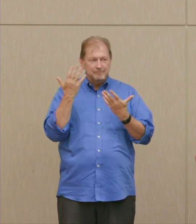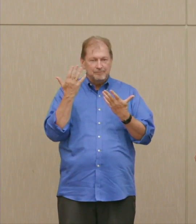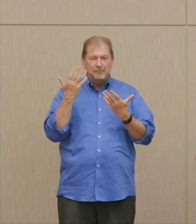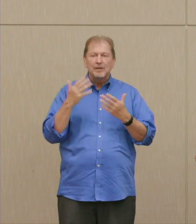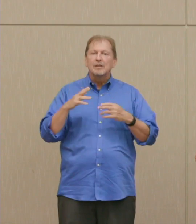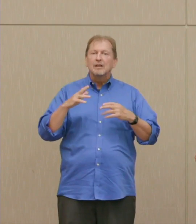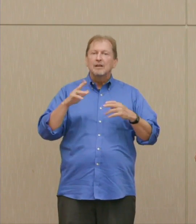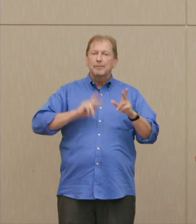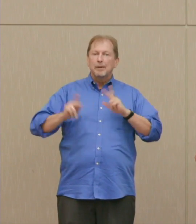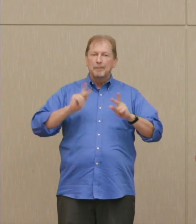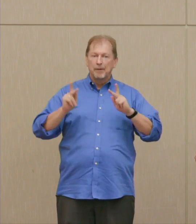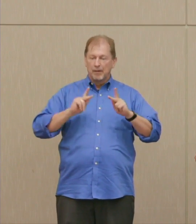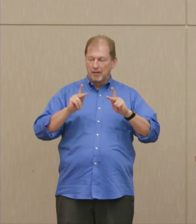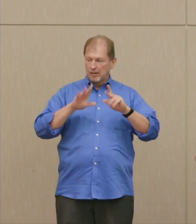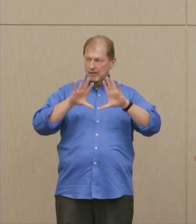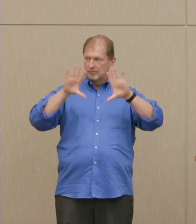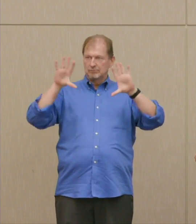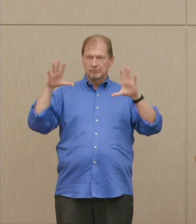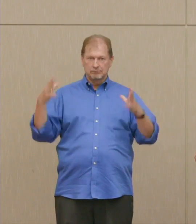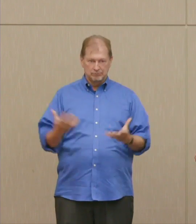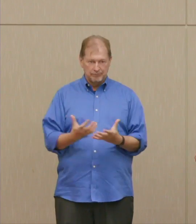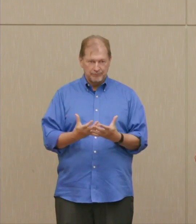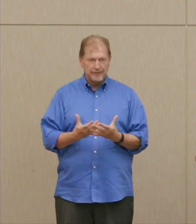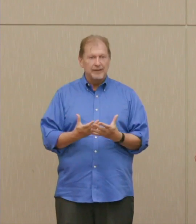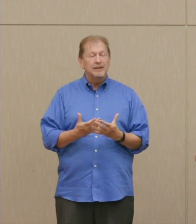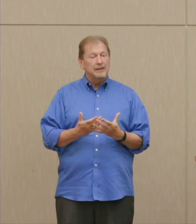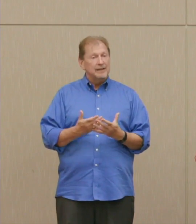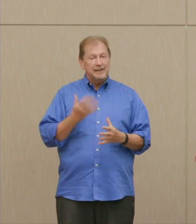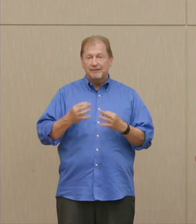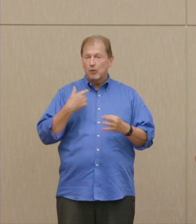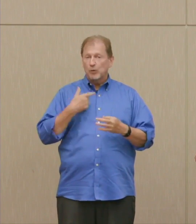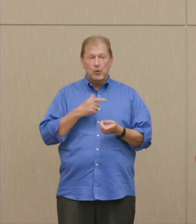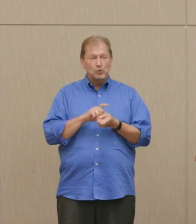Humanity will come to grief from this unless we change course.